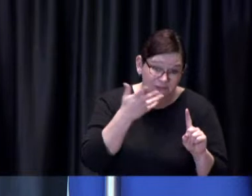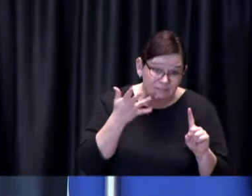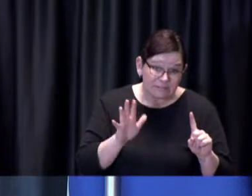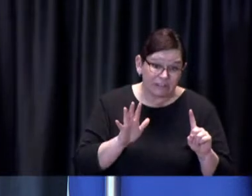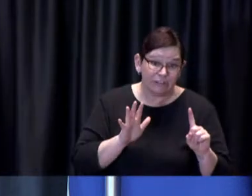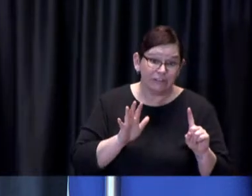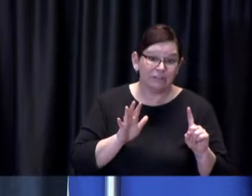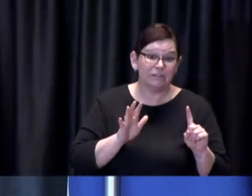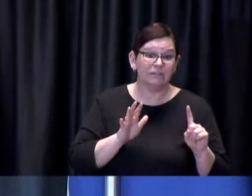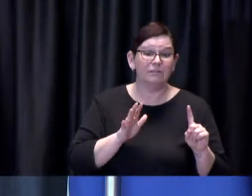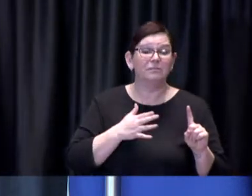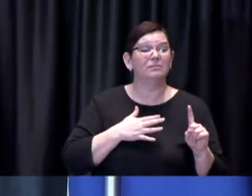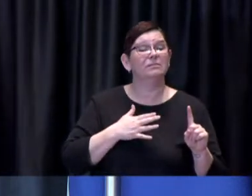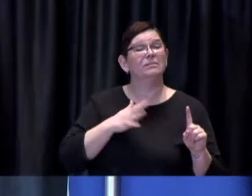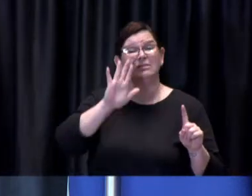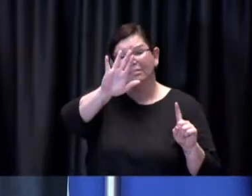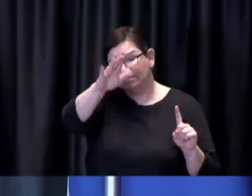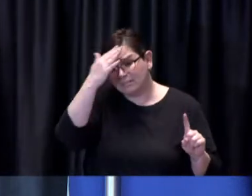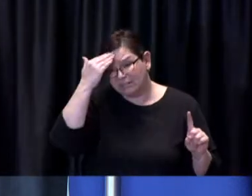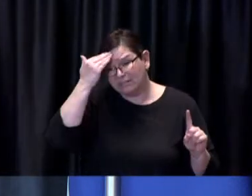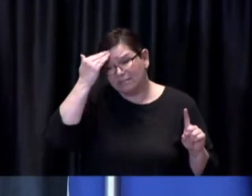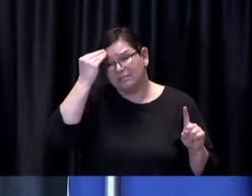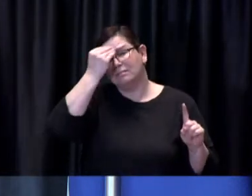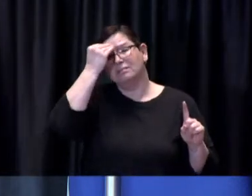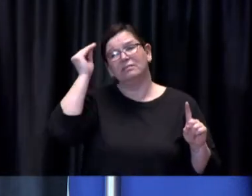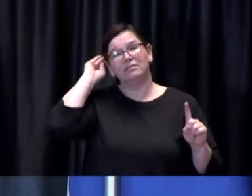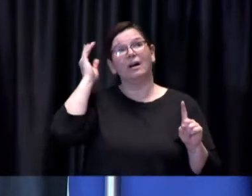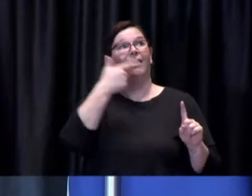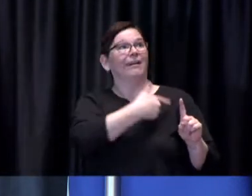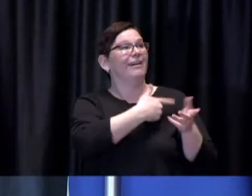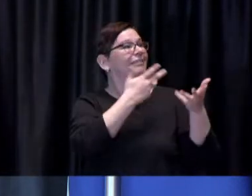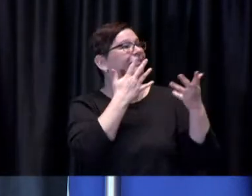especially with the variants dominating the infections in Toronto